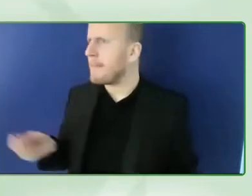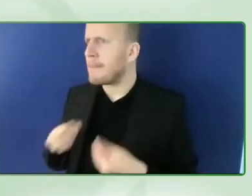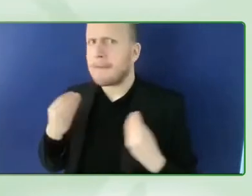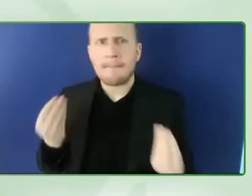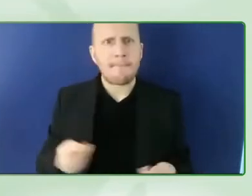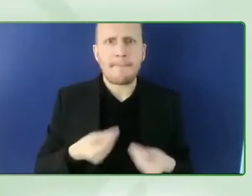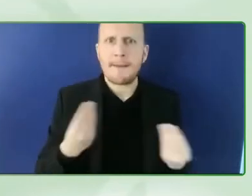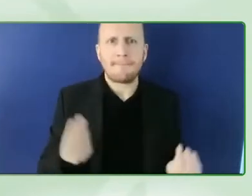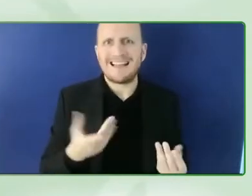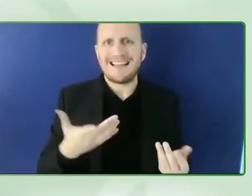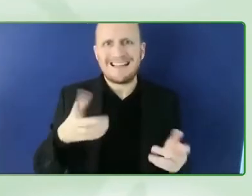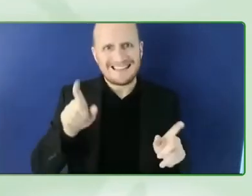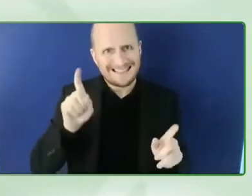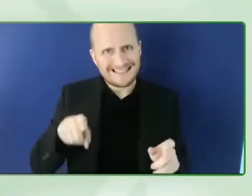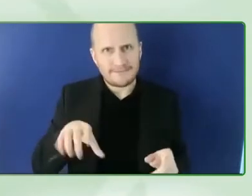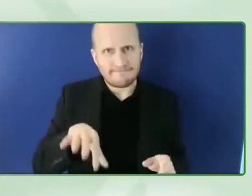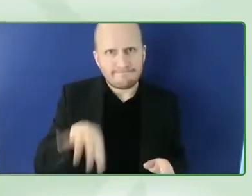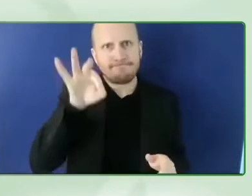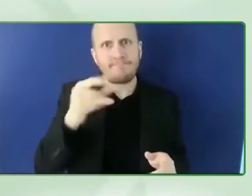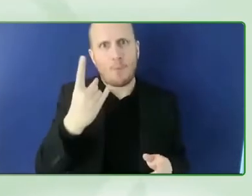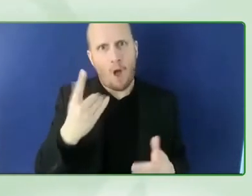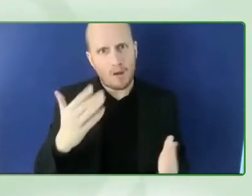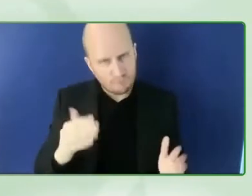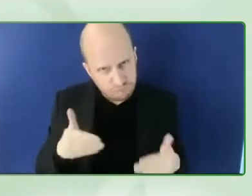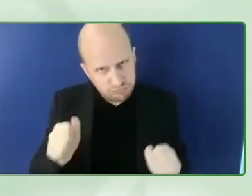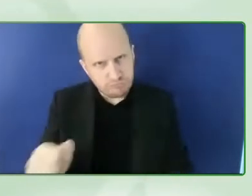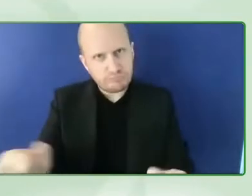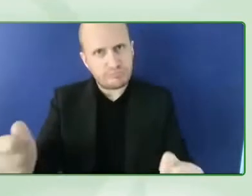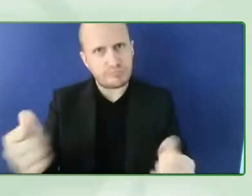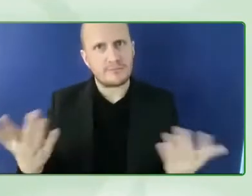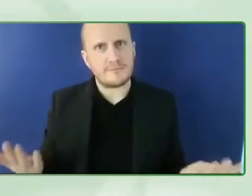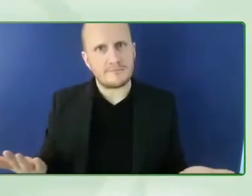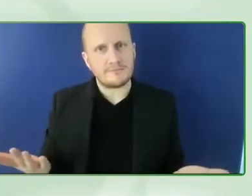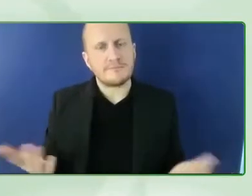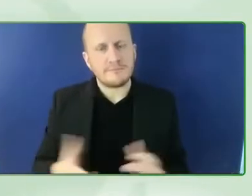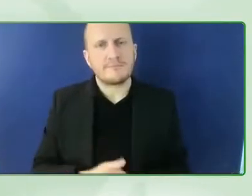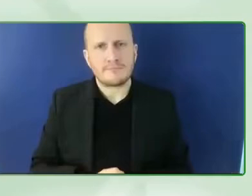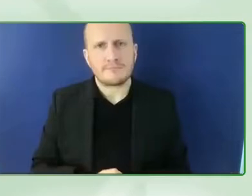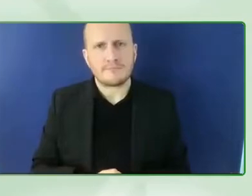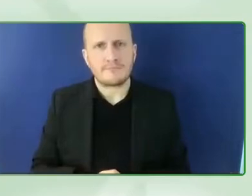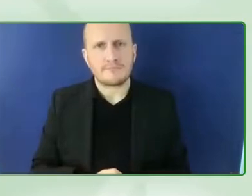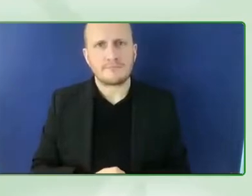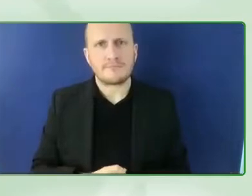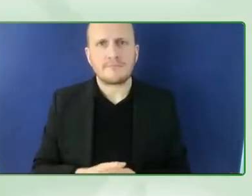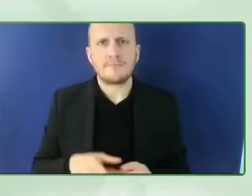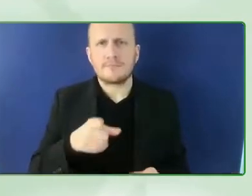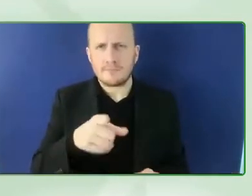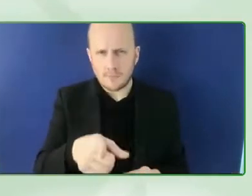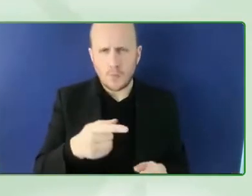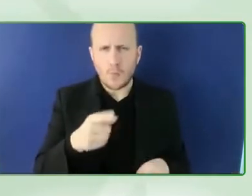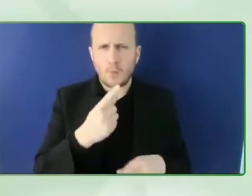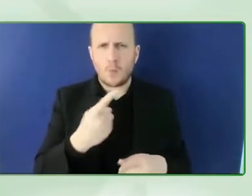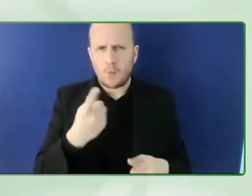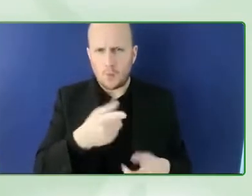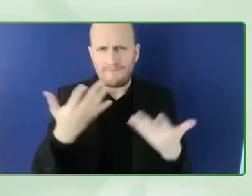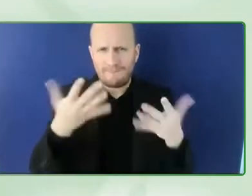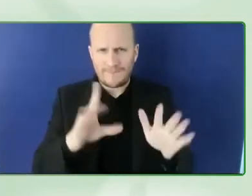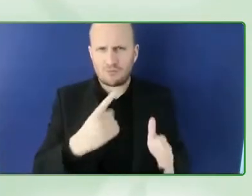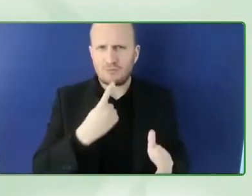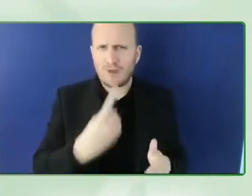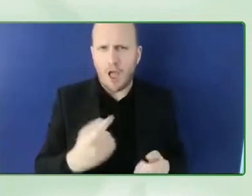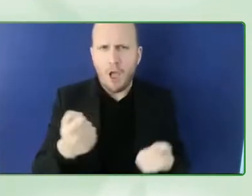barian you mentioned already uh cars in texas you mentioned health uh where you want to start what's